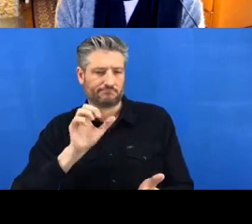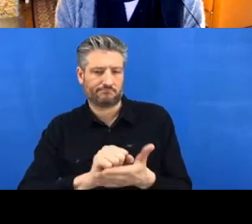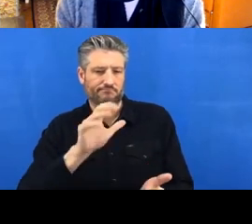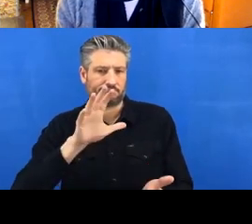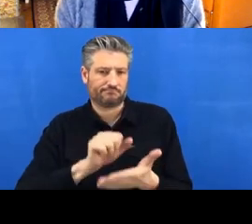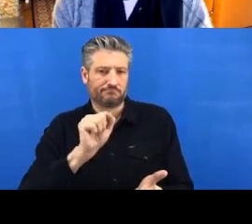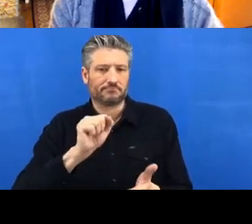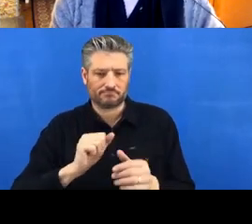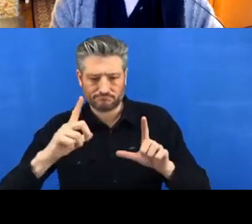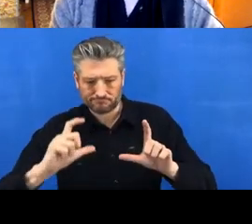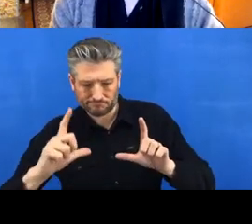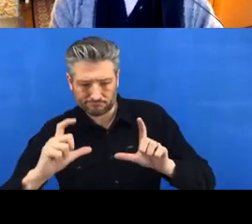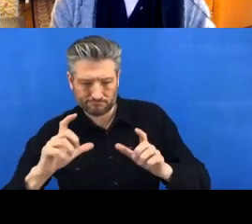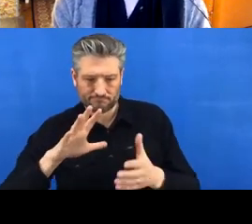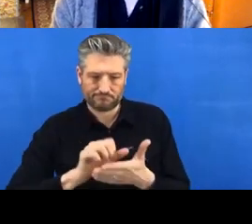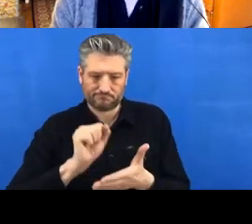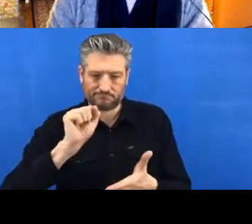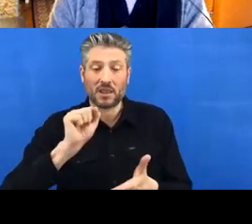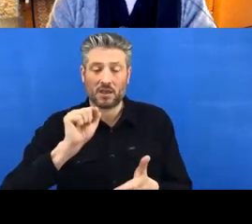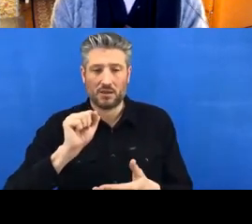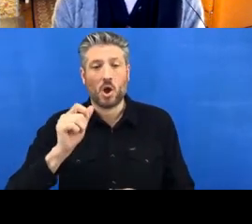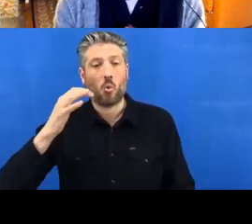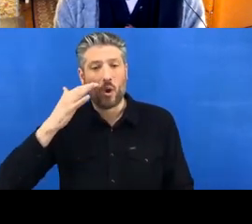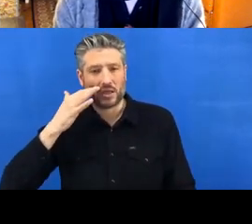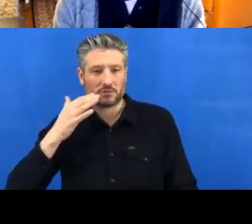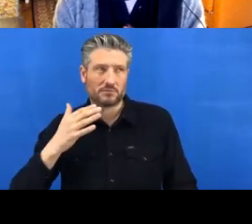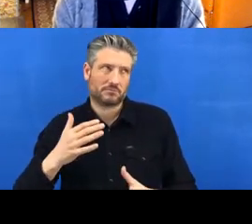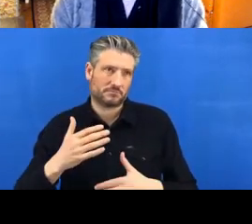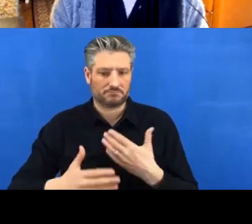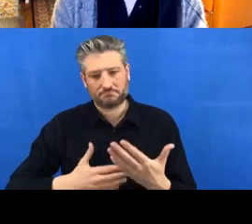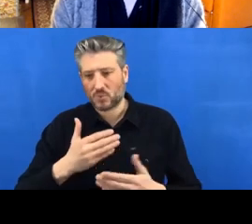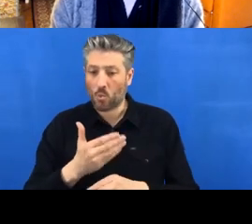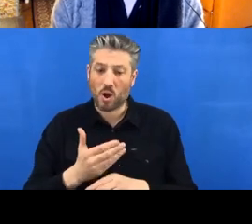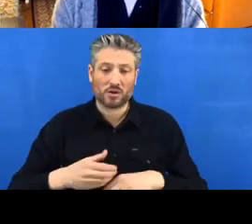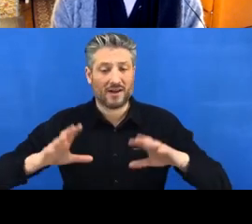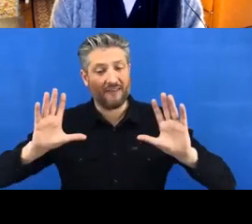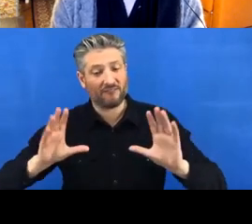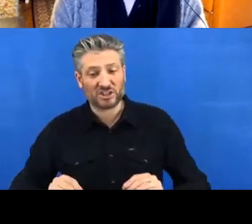or, you know, it depends how often you want to push, right? If you want to be careful,